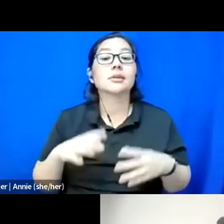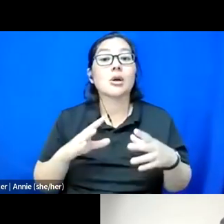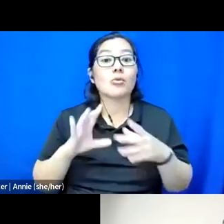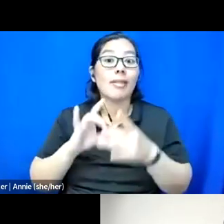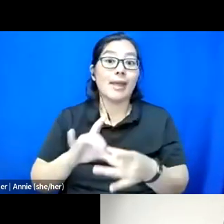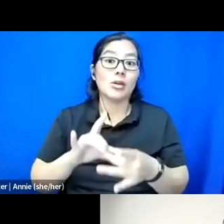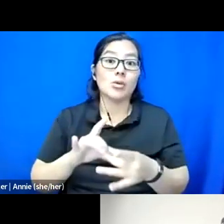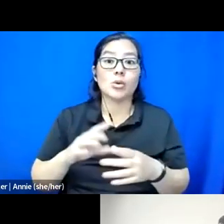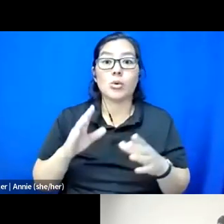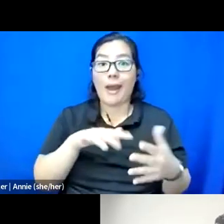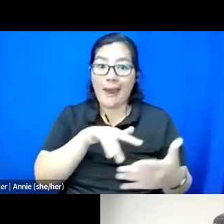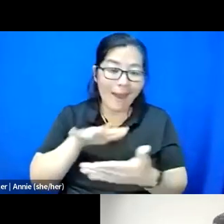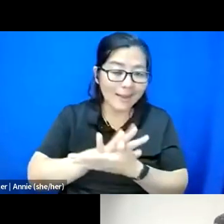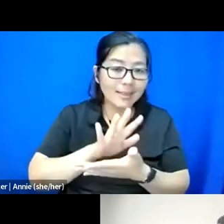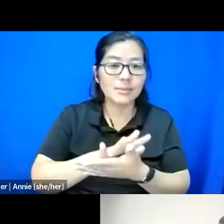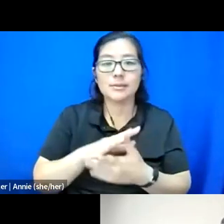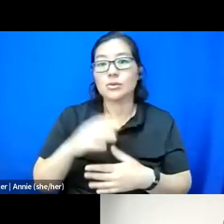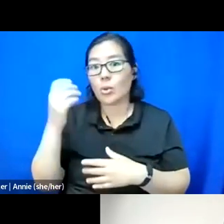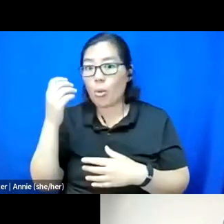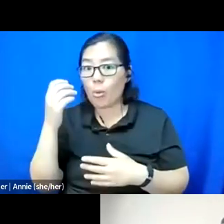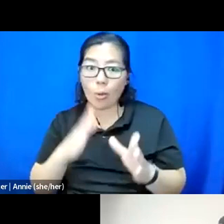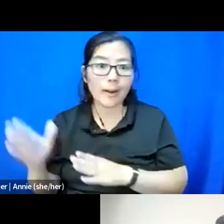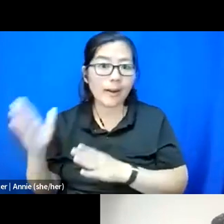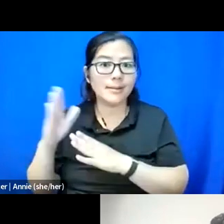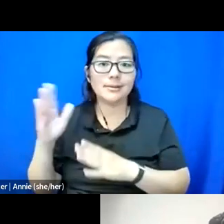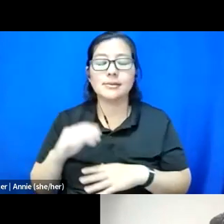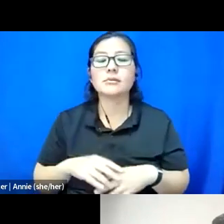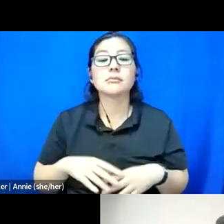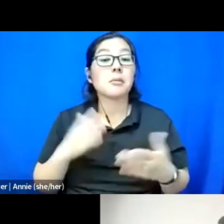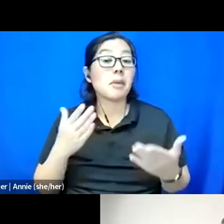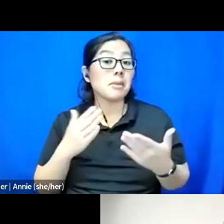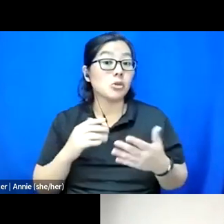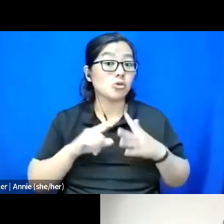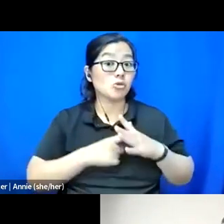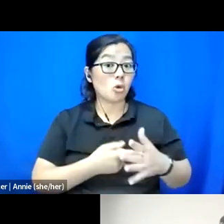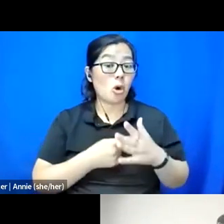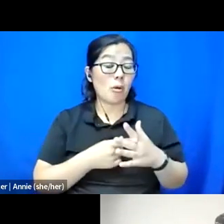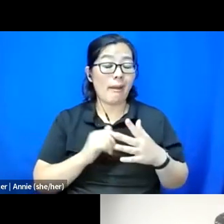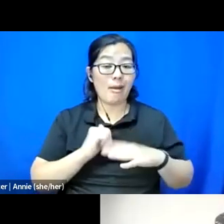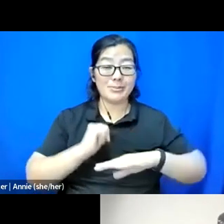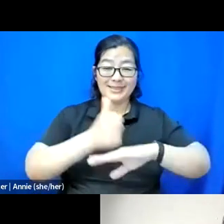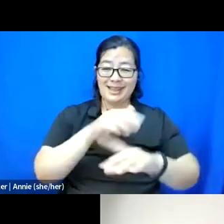And so, maybe just to start us off and help contextualize, like, your perspectives